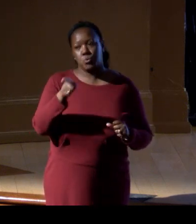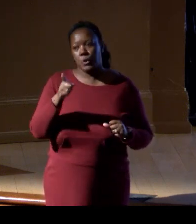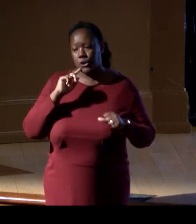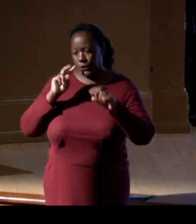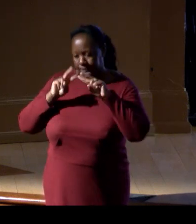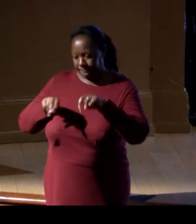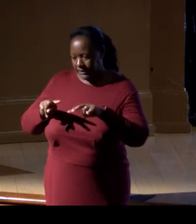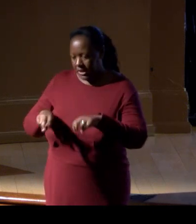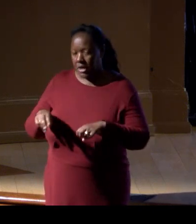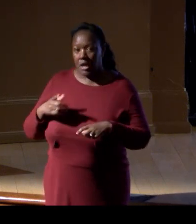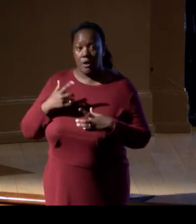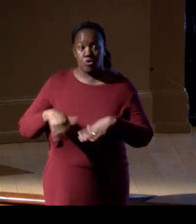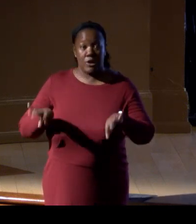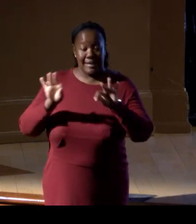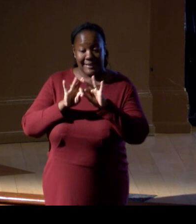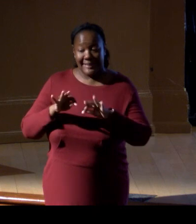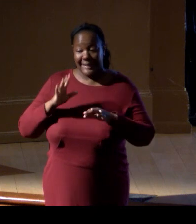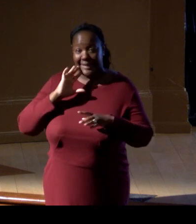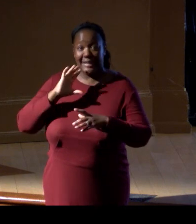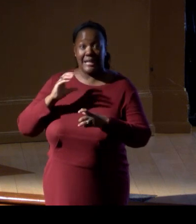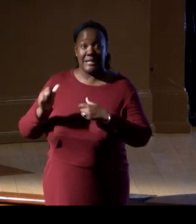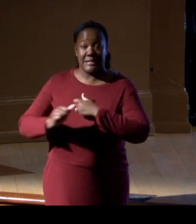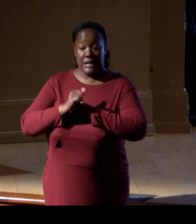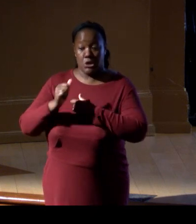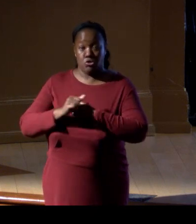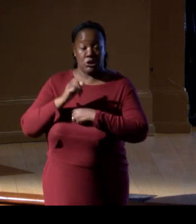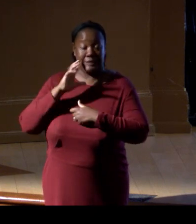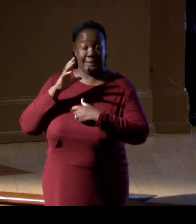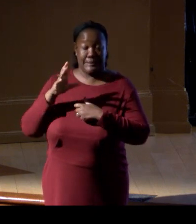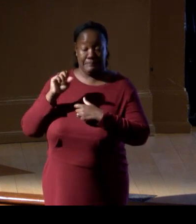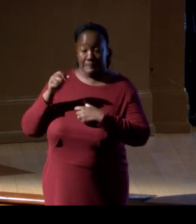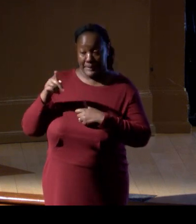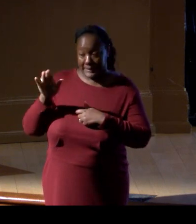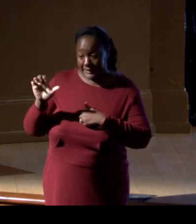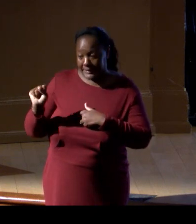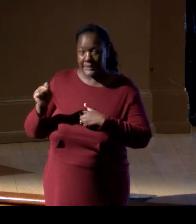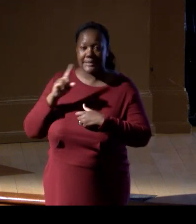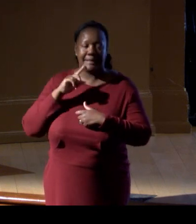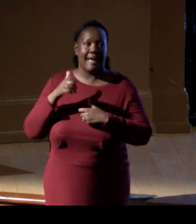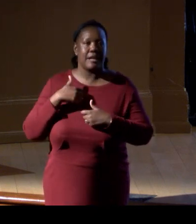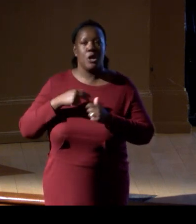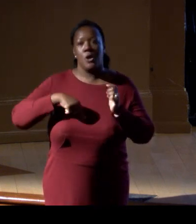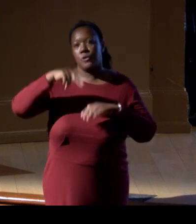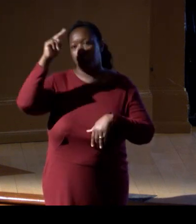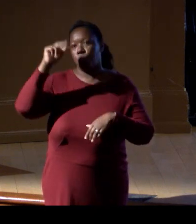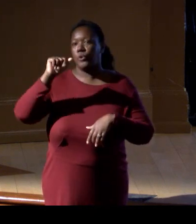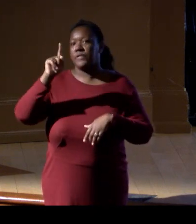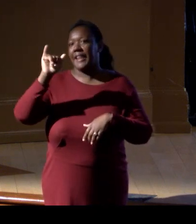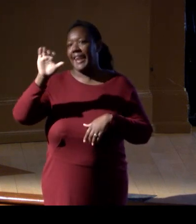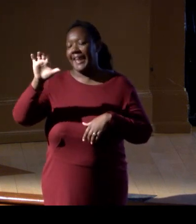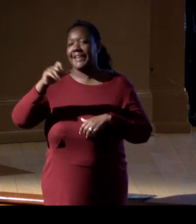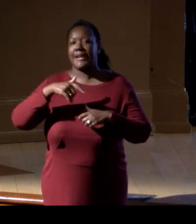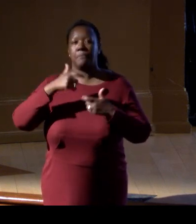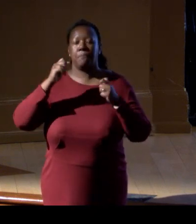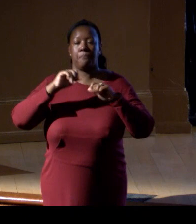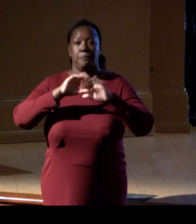from critically endangered species like the North Atlantic right whale to species that don't come in very often,